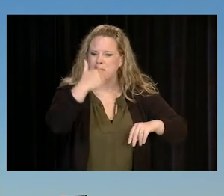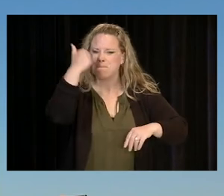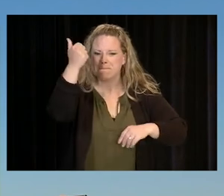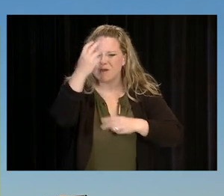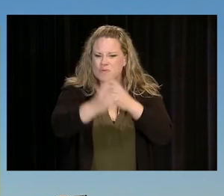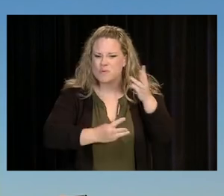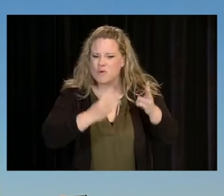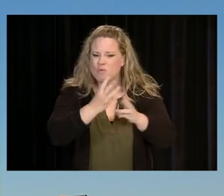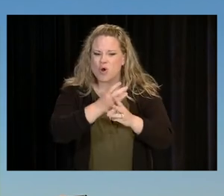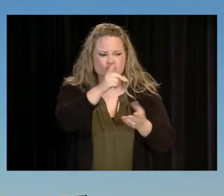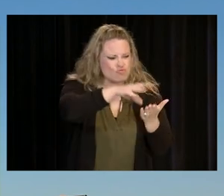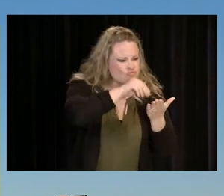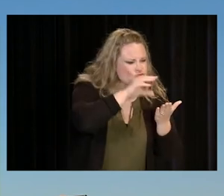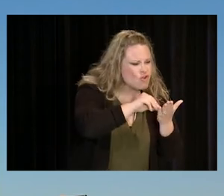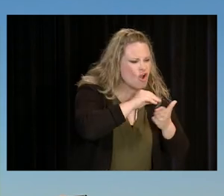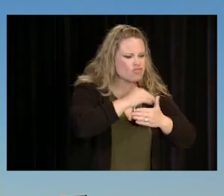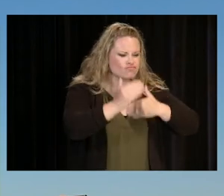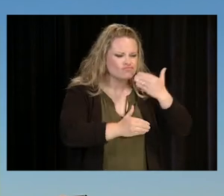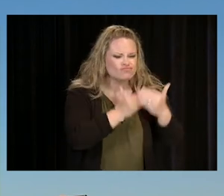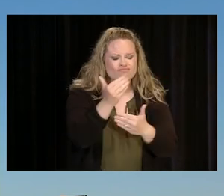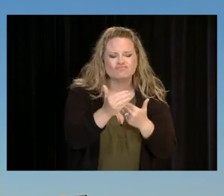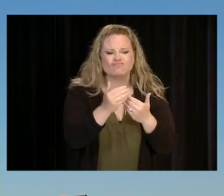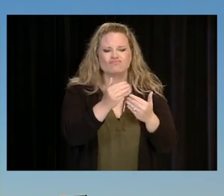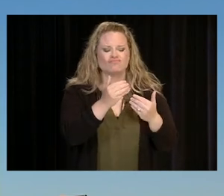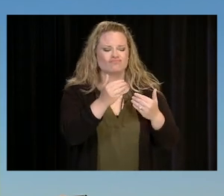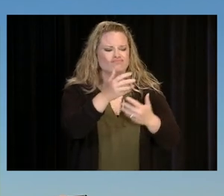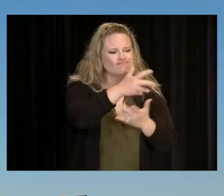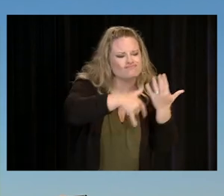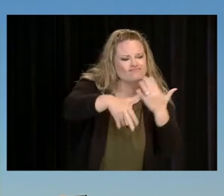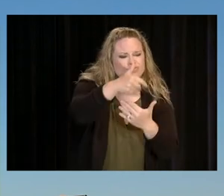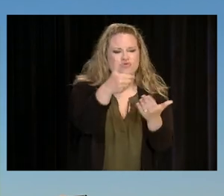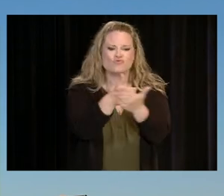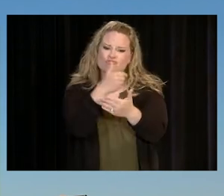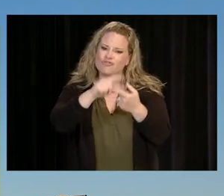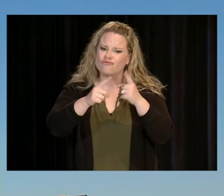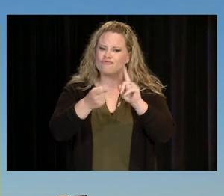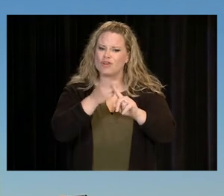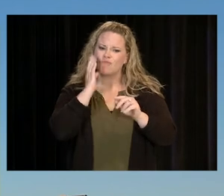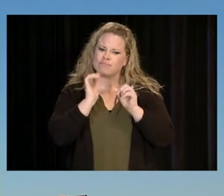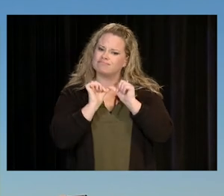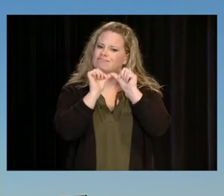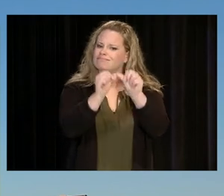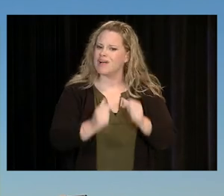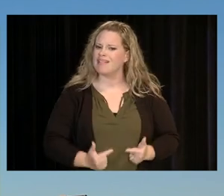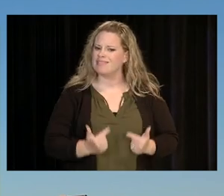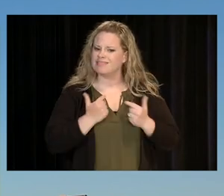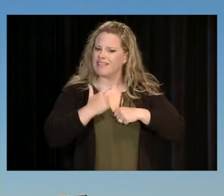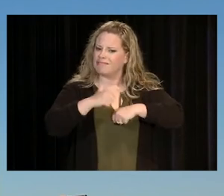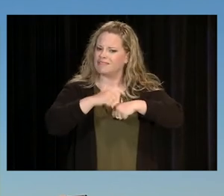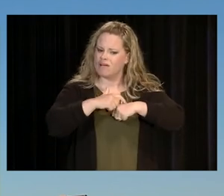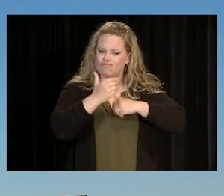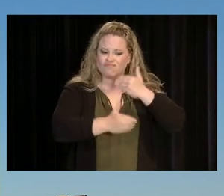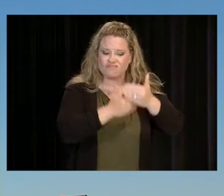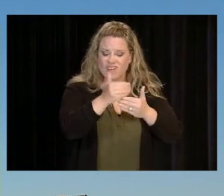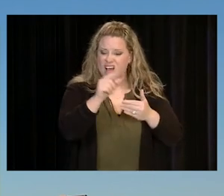YOU GET TO LEARN HOW TO LEARN. YOU GET TO MAKE NEW FRIENDSHIPS THAT WILL LAST A LIFETIME. AND WHILE EVERYBODY ELSE IS FREAKING